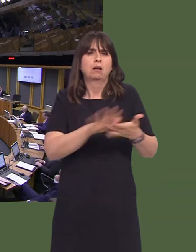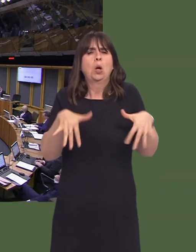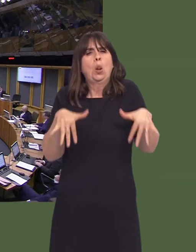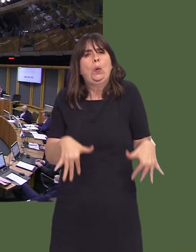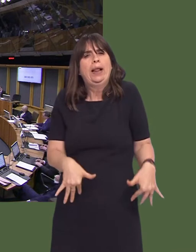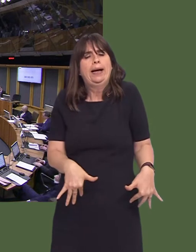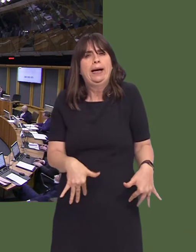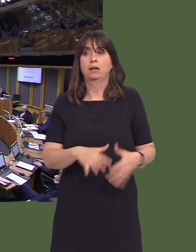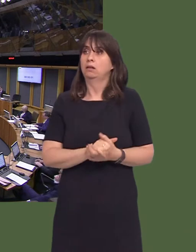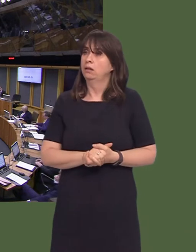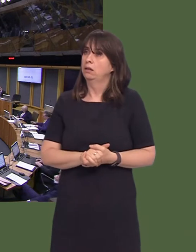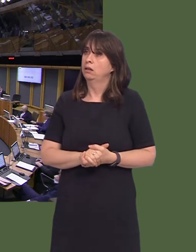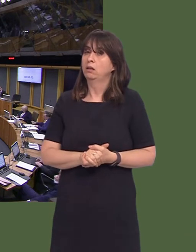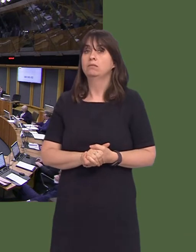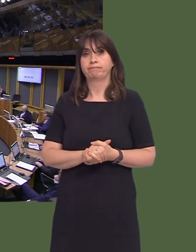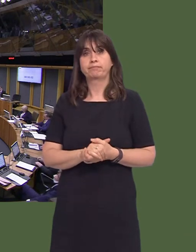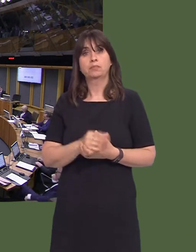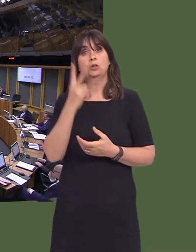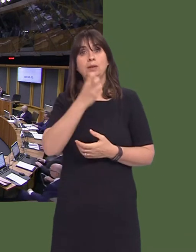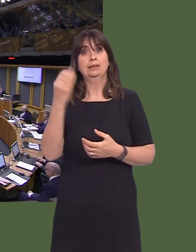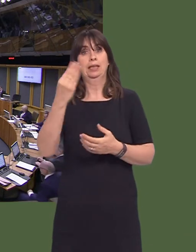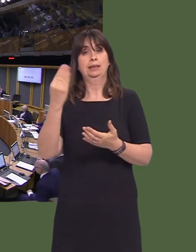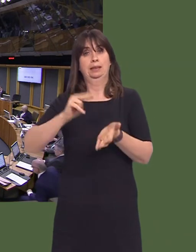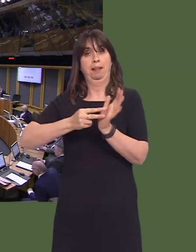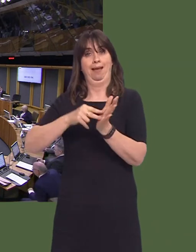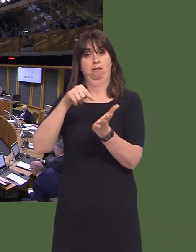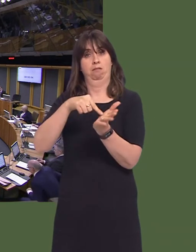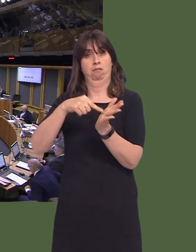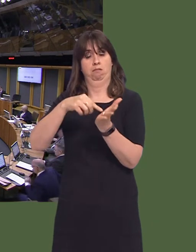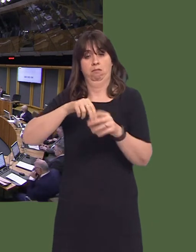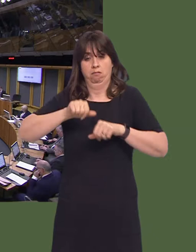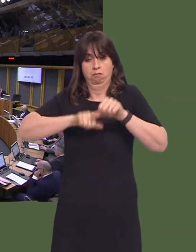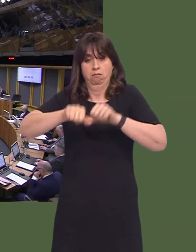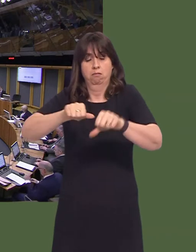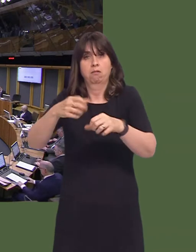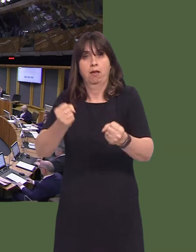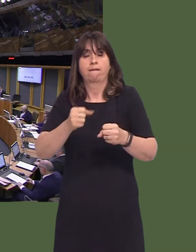to produce a strategy by March 2019. Building on the work of the Health, Social Care and